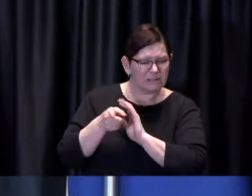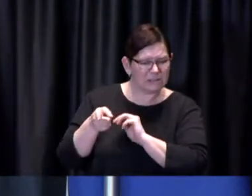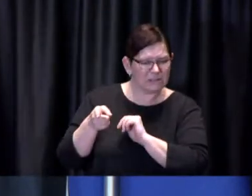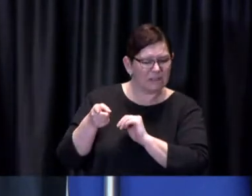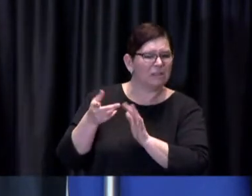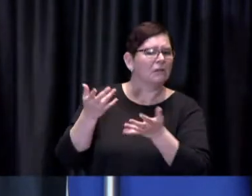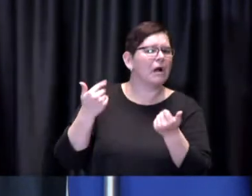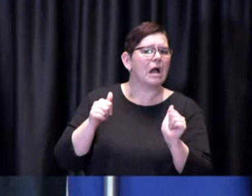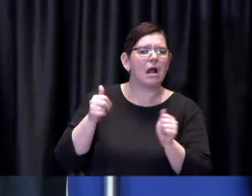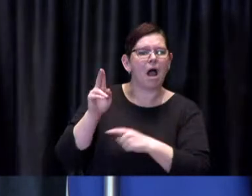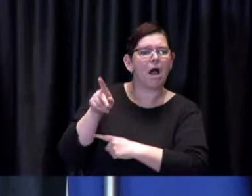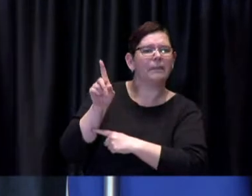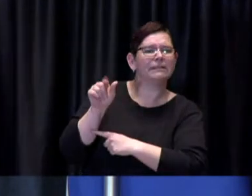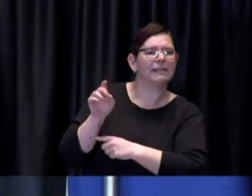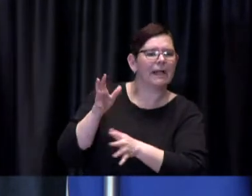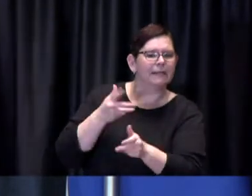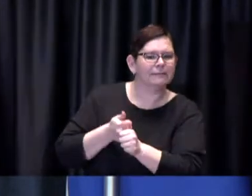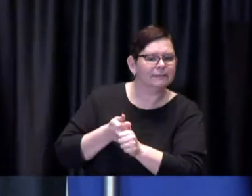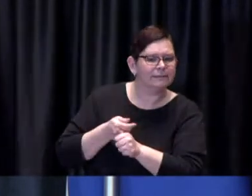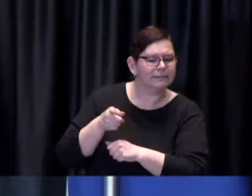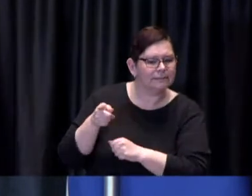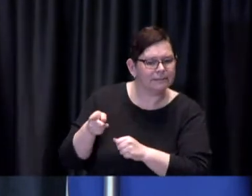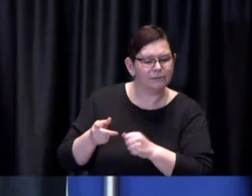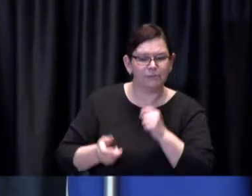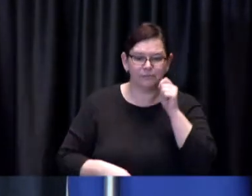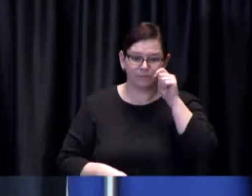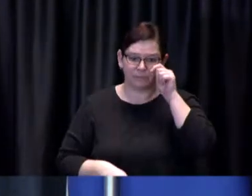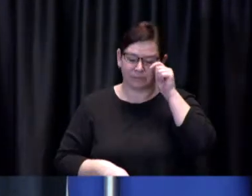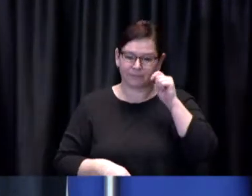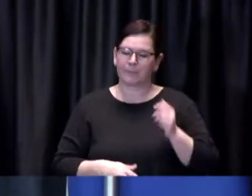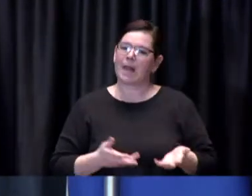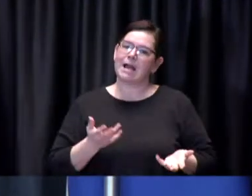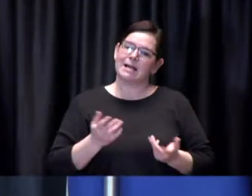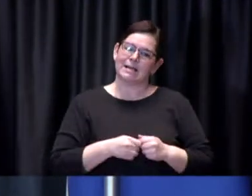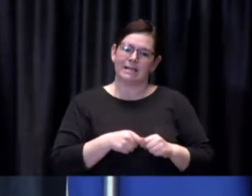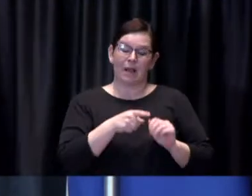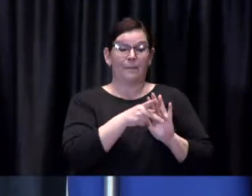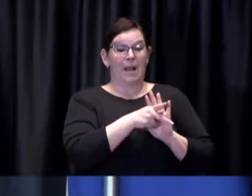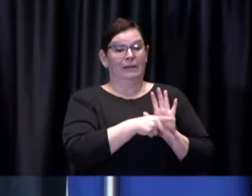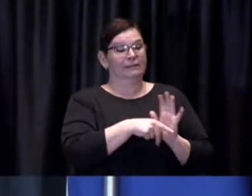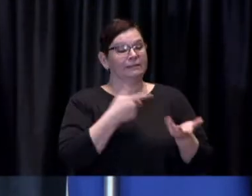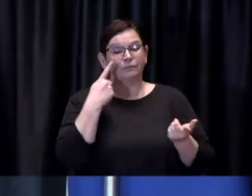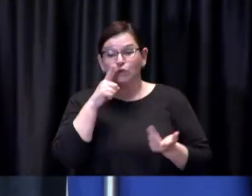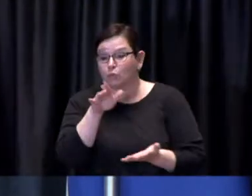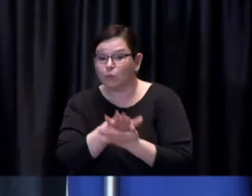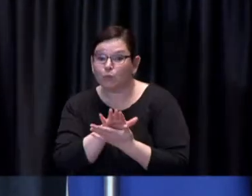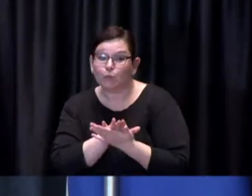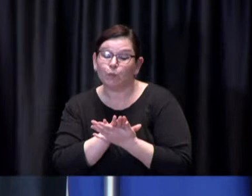Dr. de Villa: So you know with respect to policies whether they're in schools or in any other environment